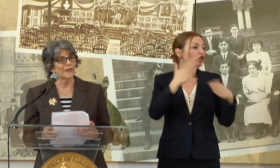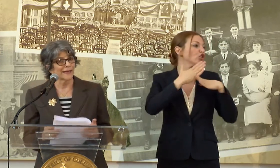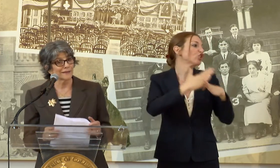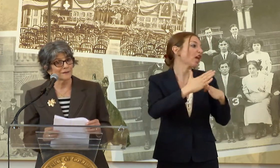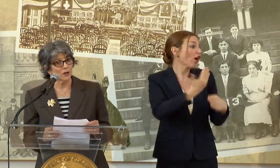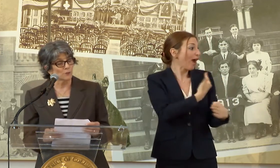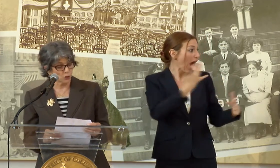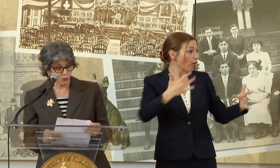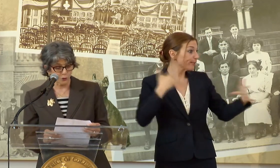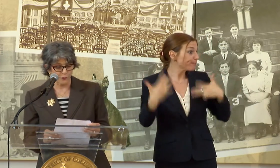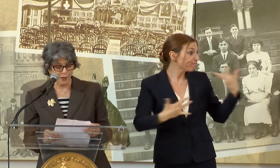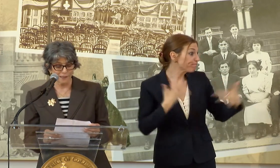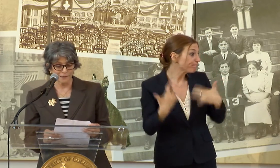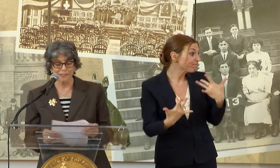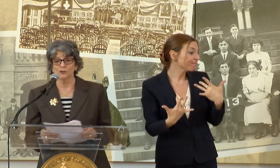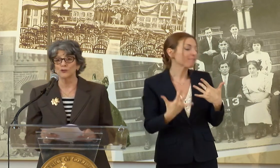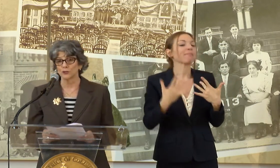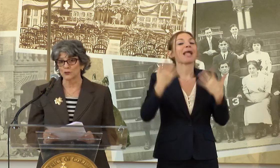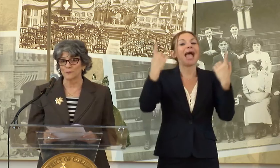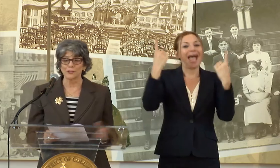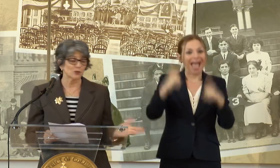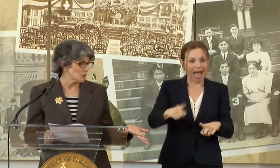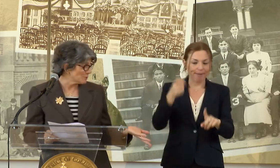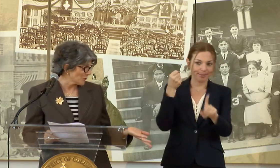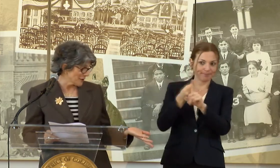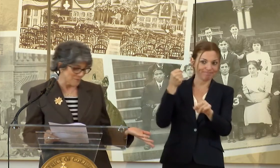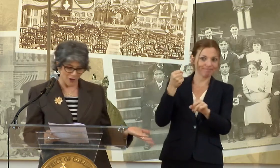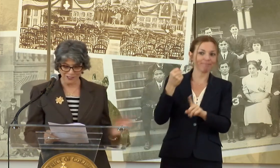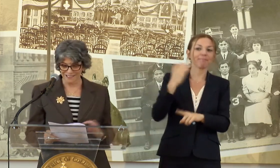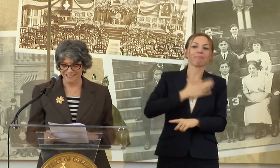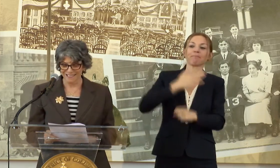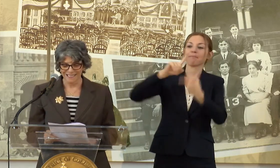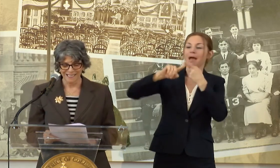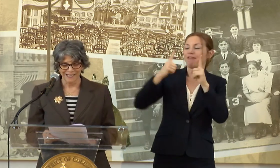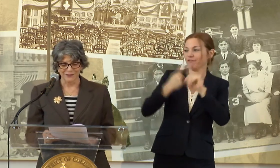AND THEN A MUTUAL FRIEND INTRODUCED ME TO MARINA MARTINS.